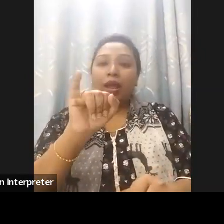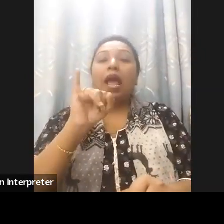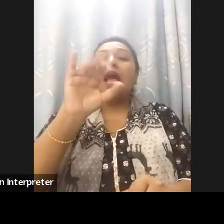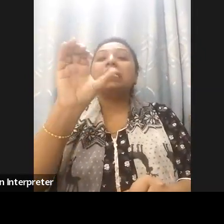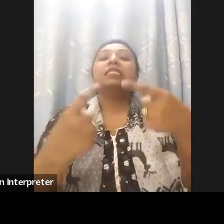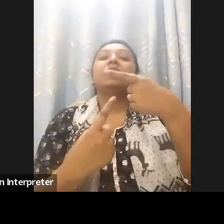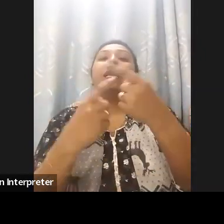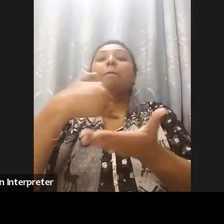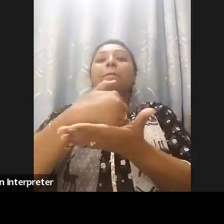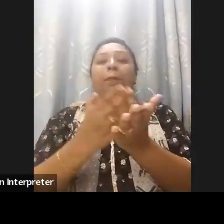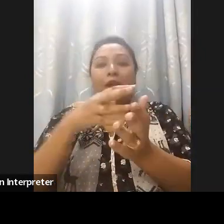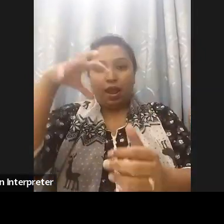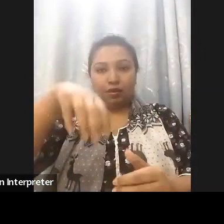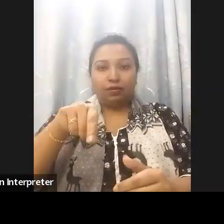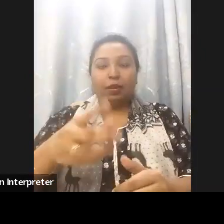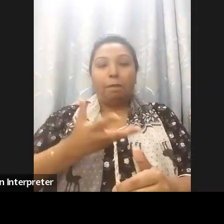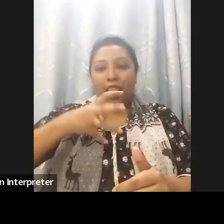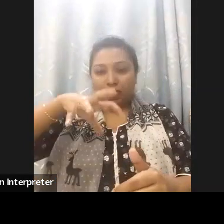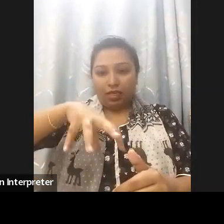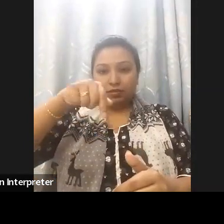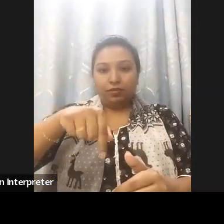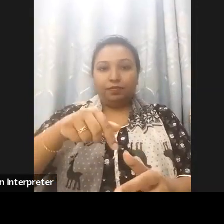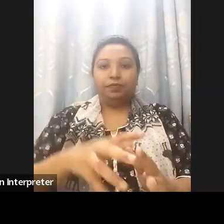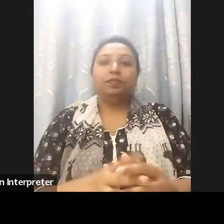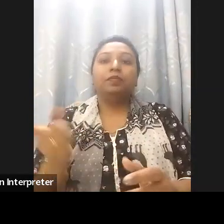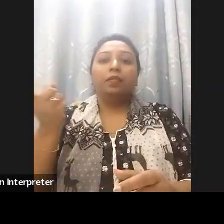Government of Bangladesh. We have also the pleasure to have with us,